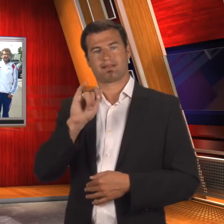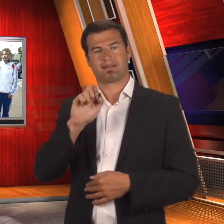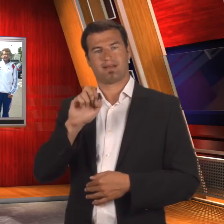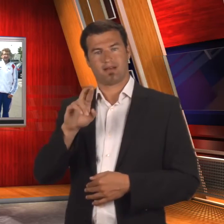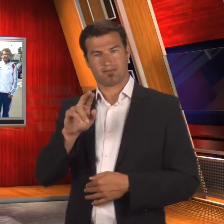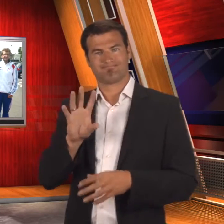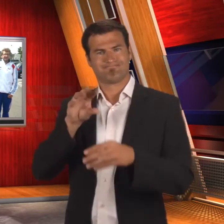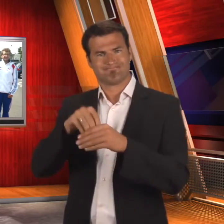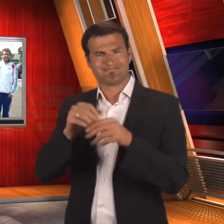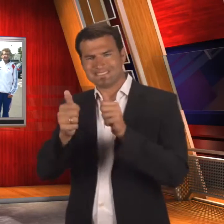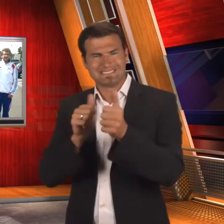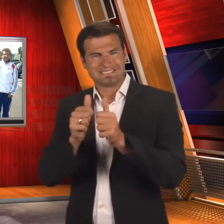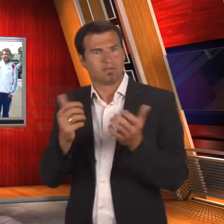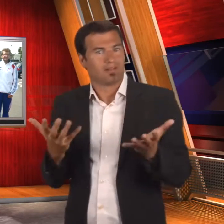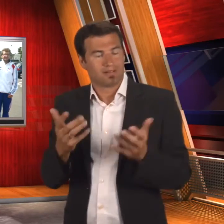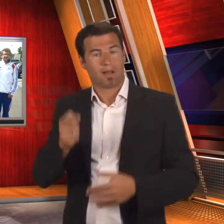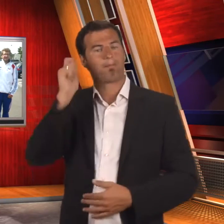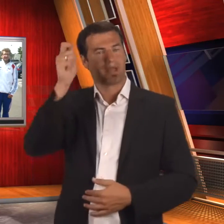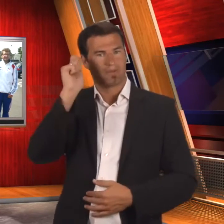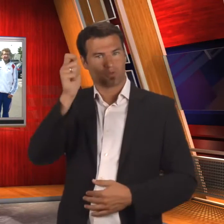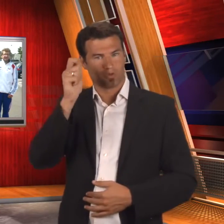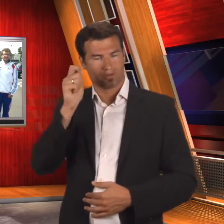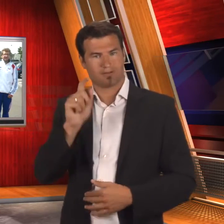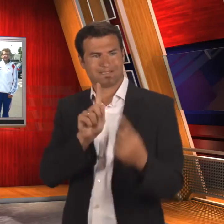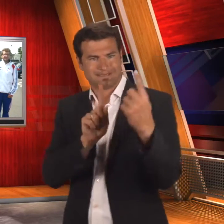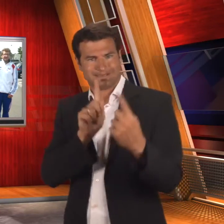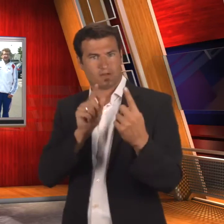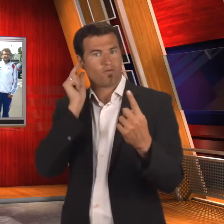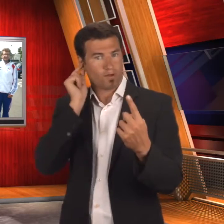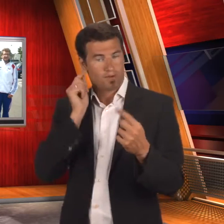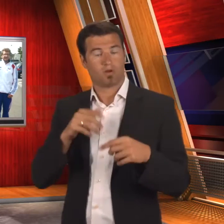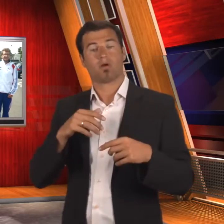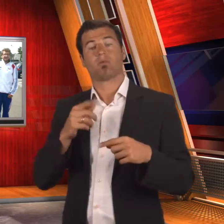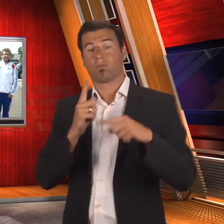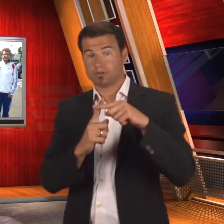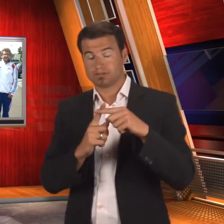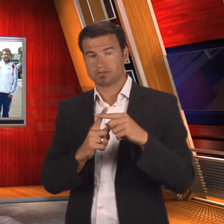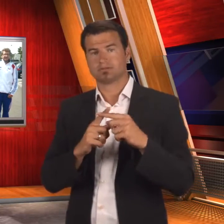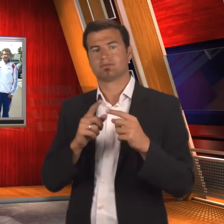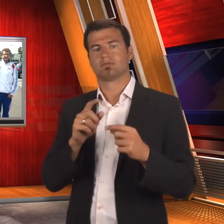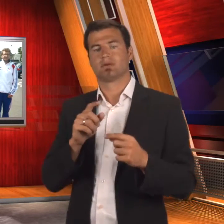badminton singles and mixed doubles.